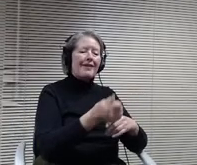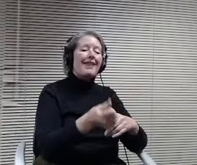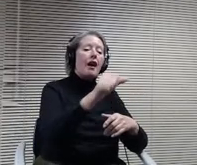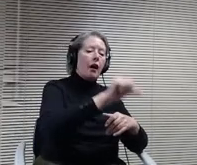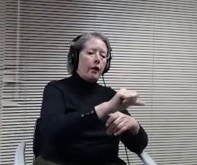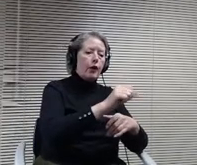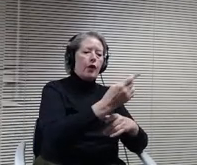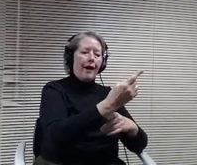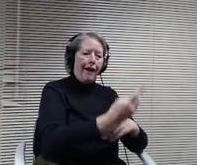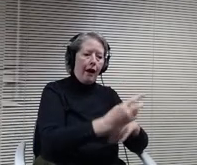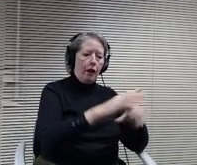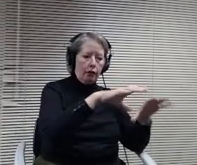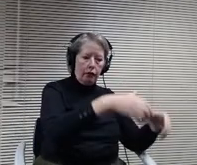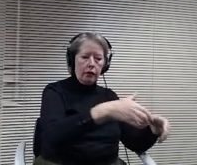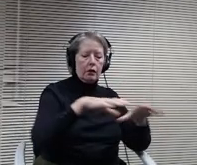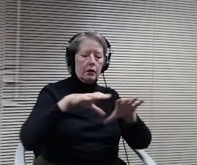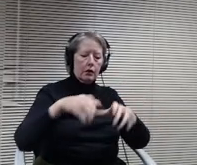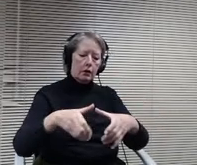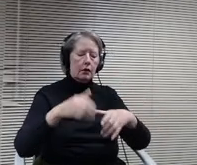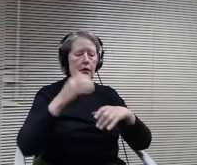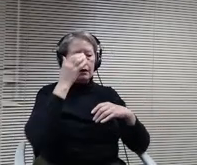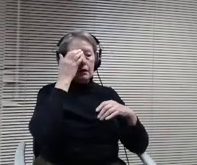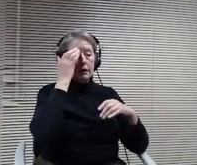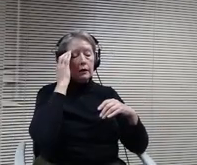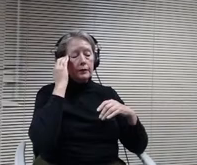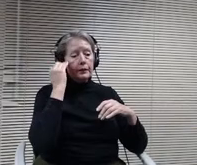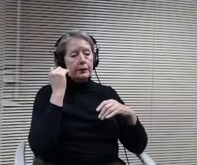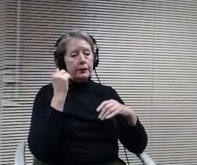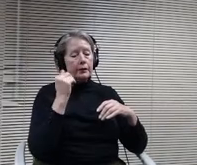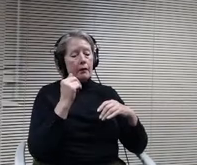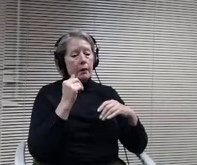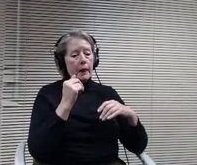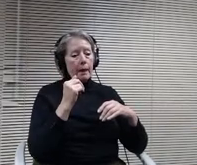I've the changes and the document that is being reflected